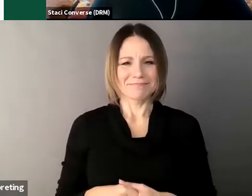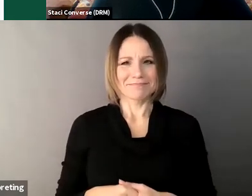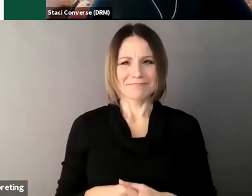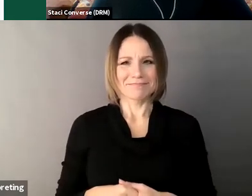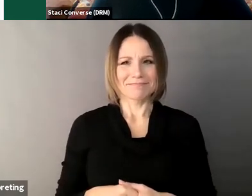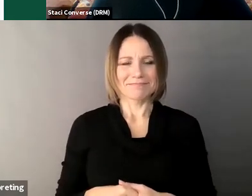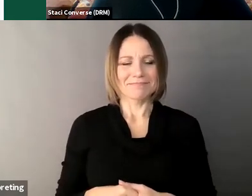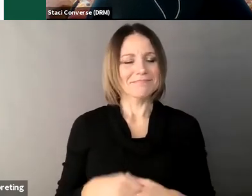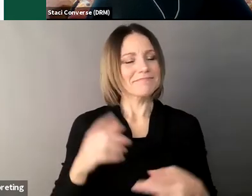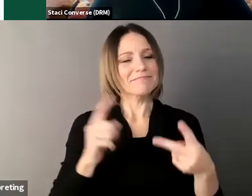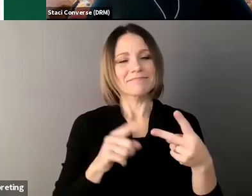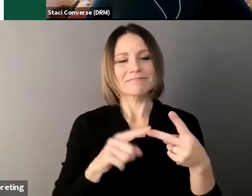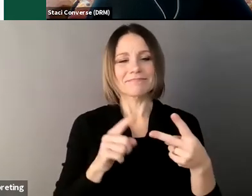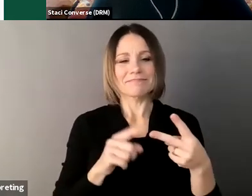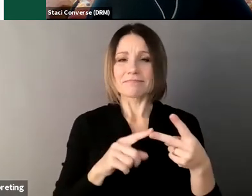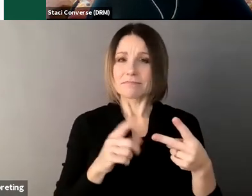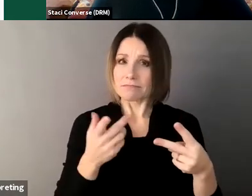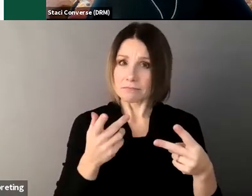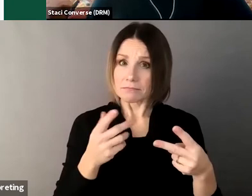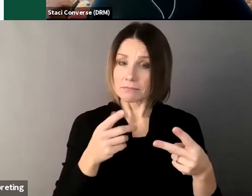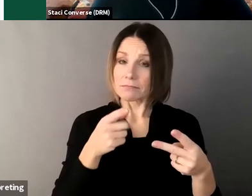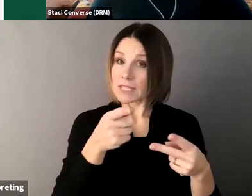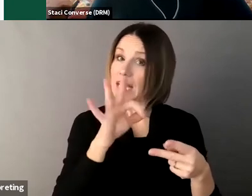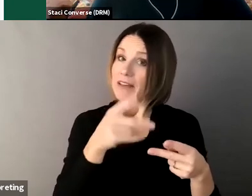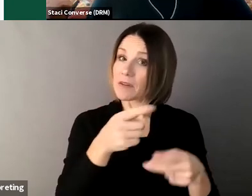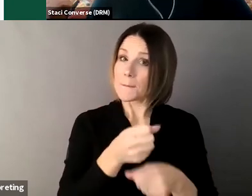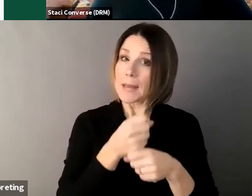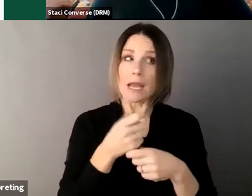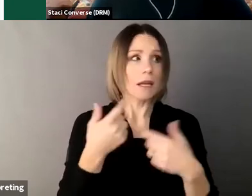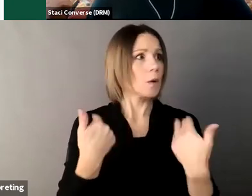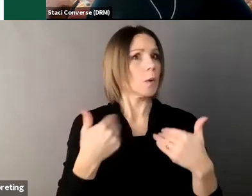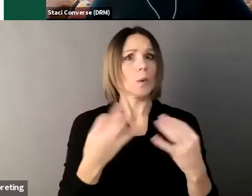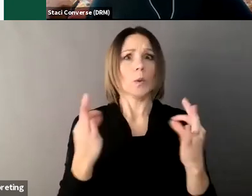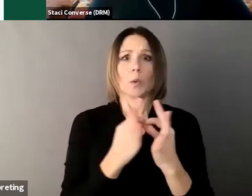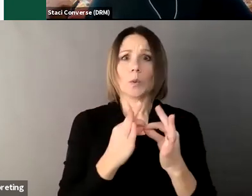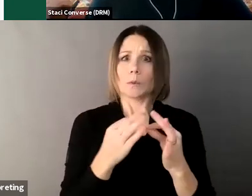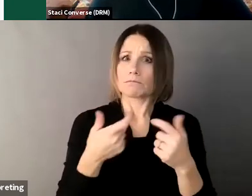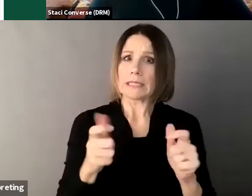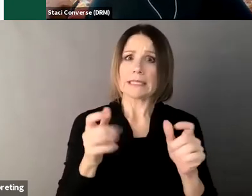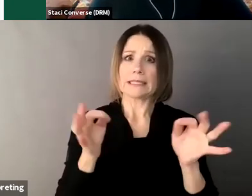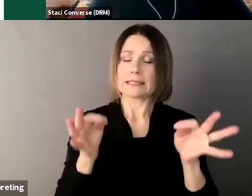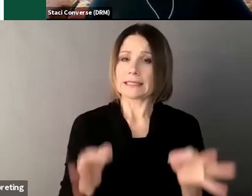did anything help you if so who